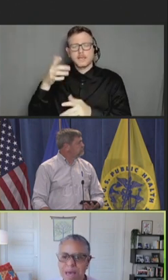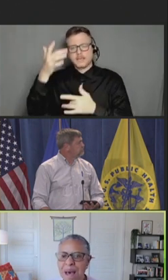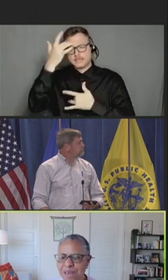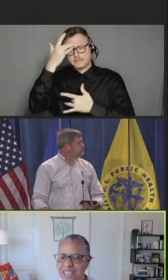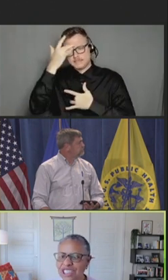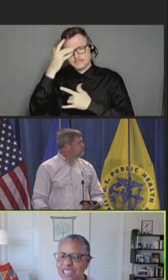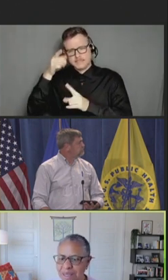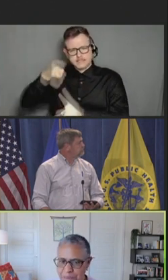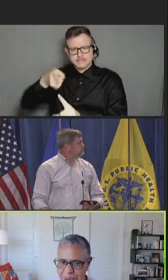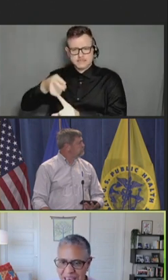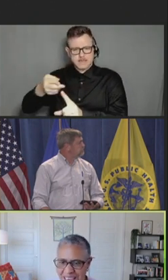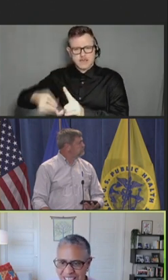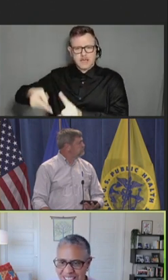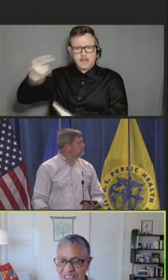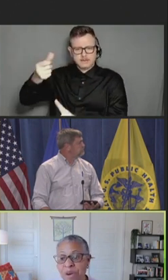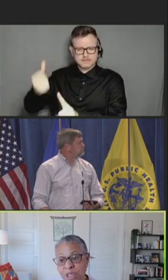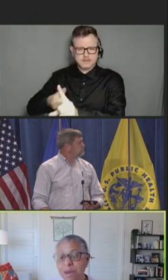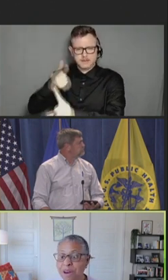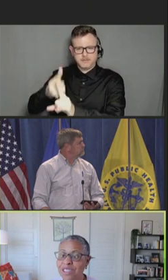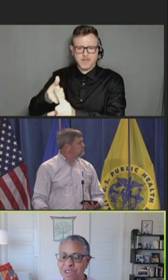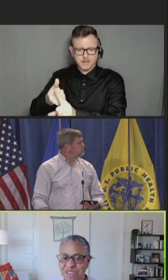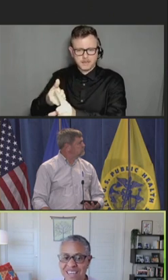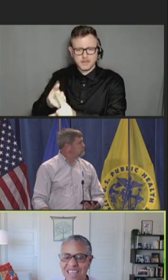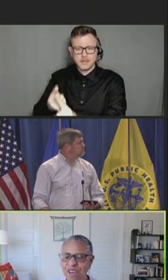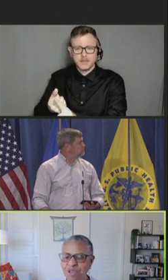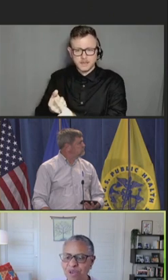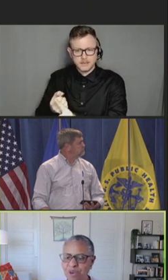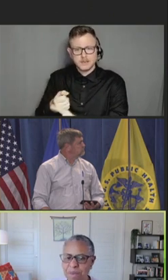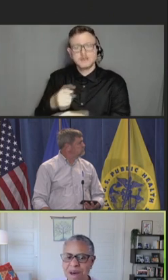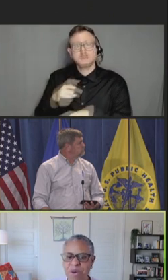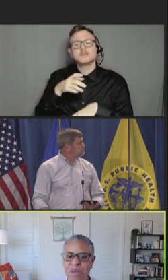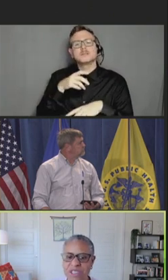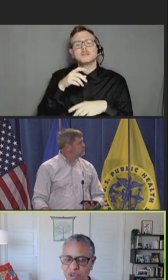population impact, which might also then take you to, among which groups.